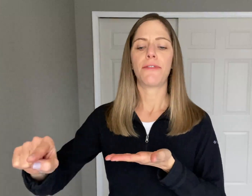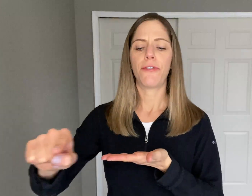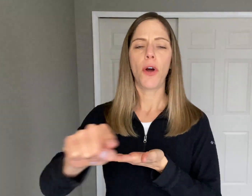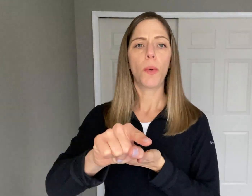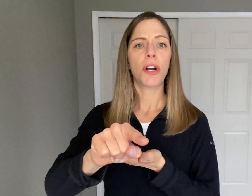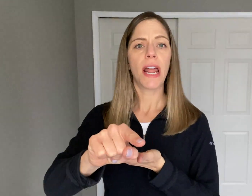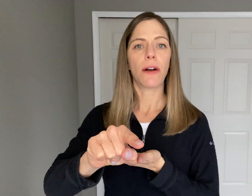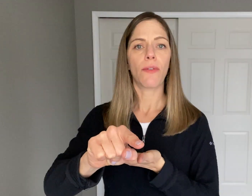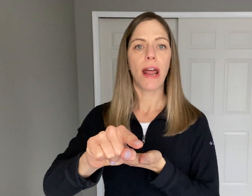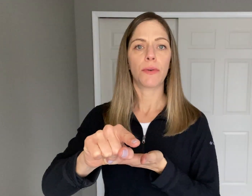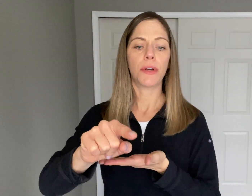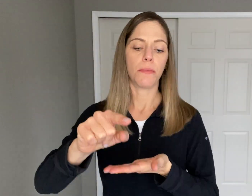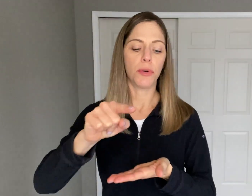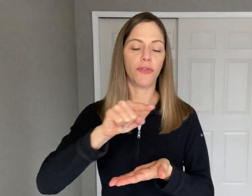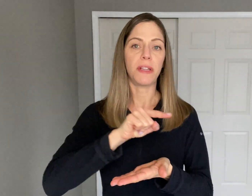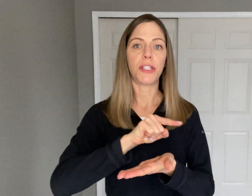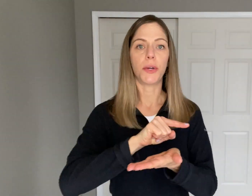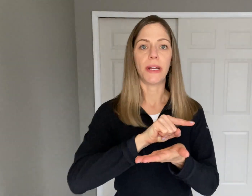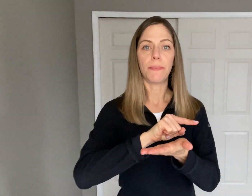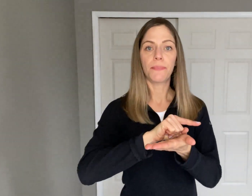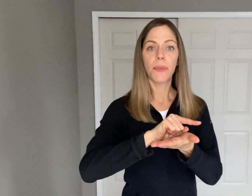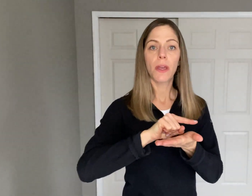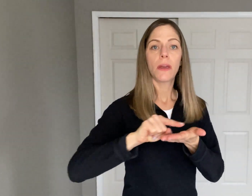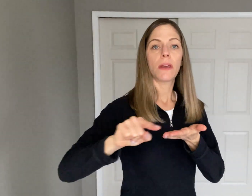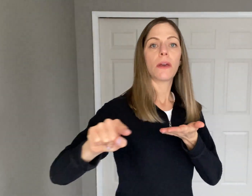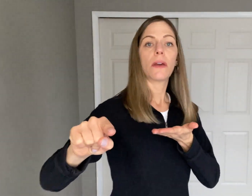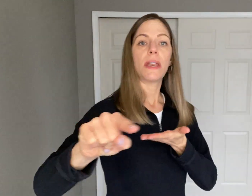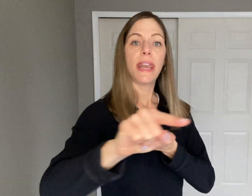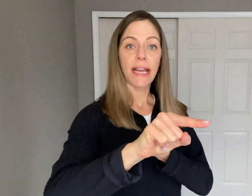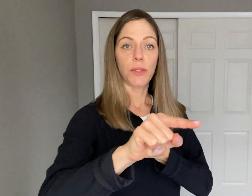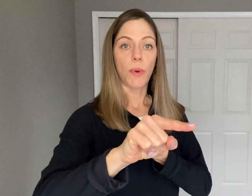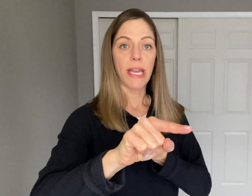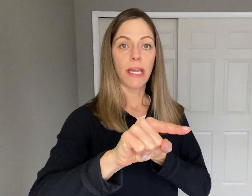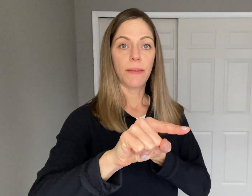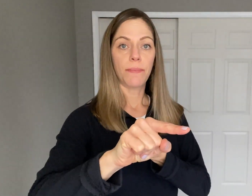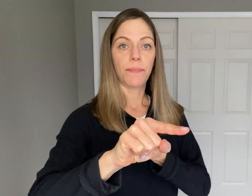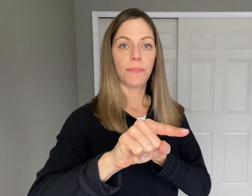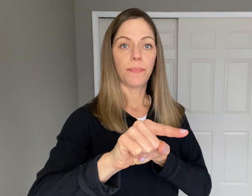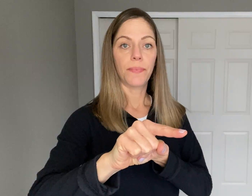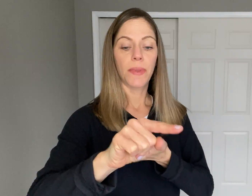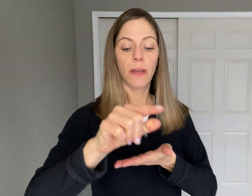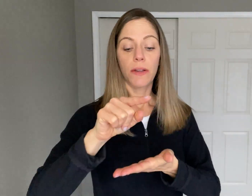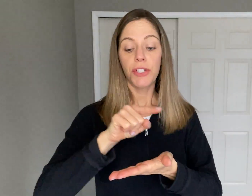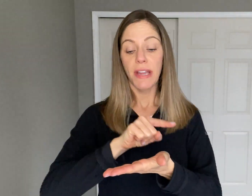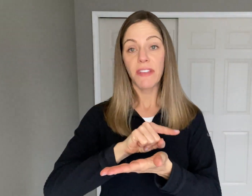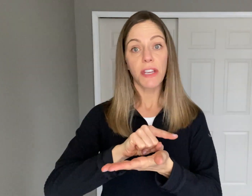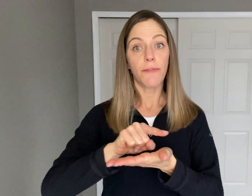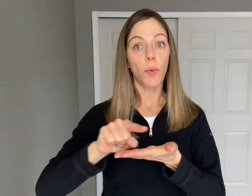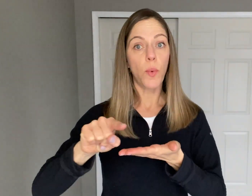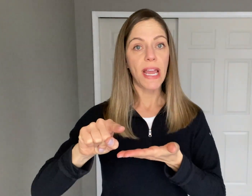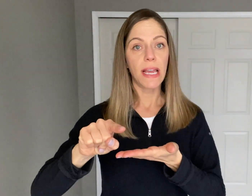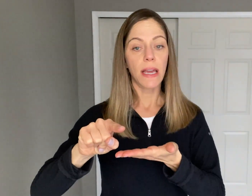a forward and around movement to it. "Next week" So you have the sign for "week"